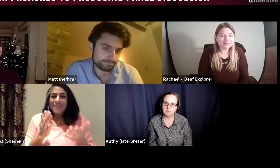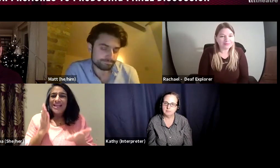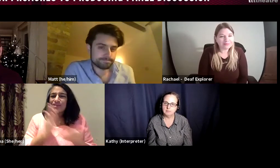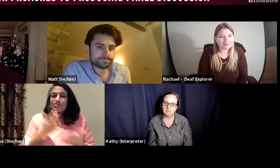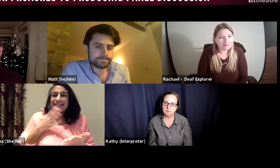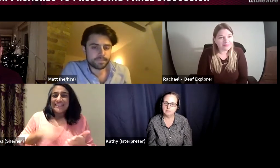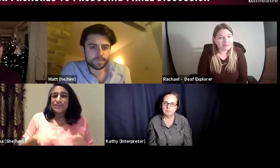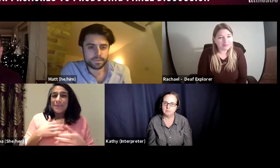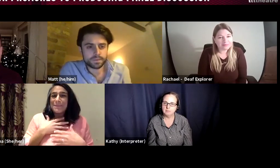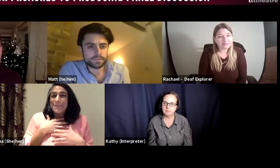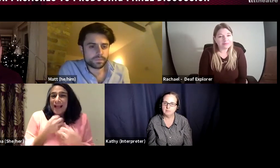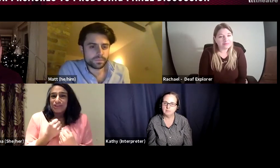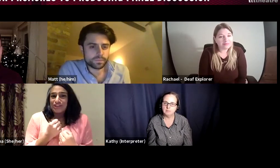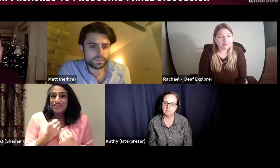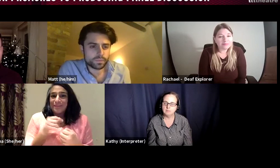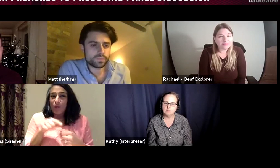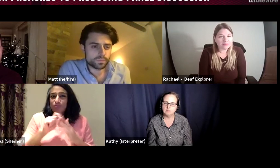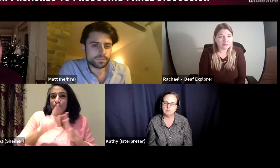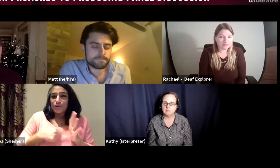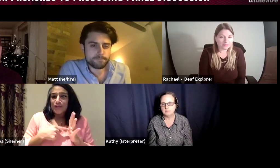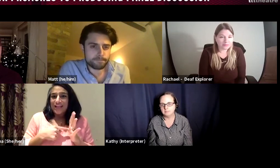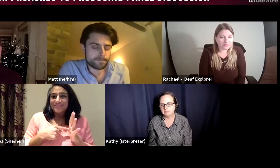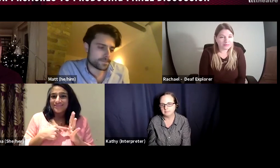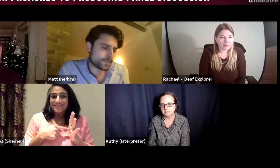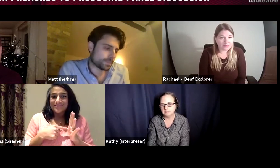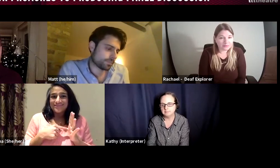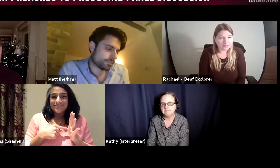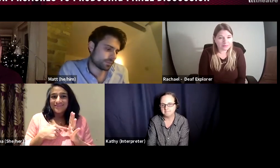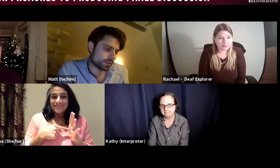bringing something to the forefront and in order to do that you need to have